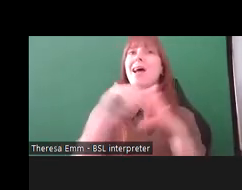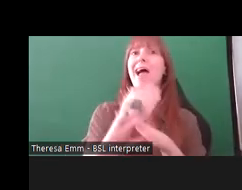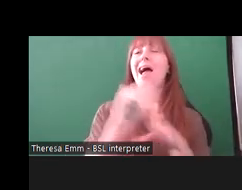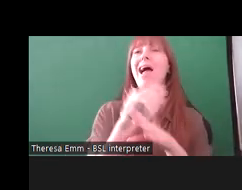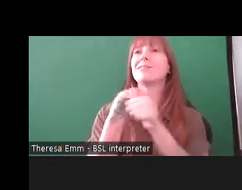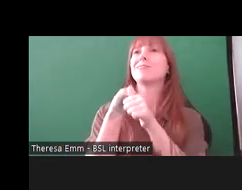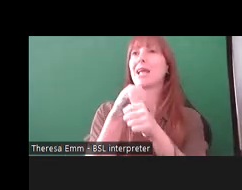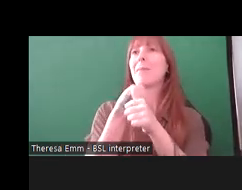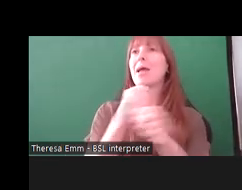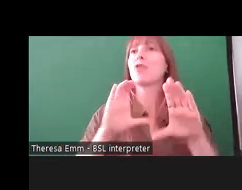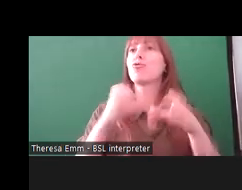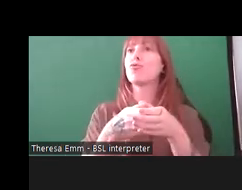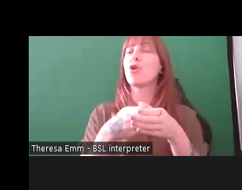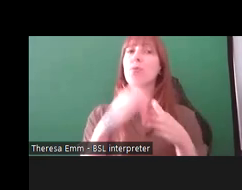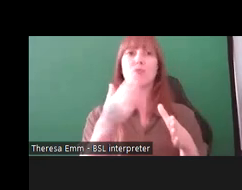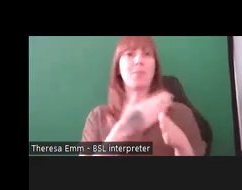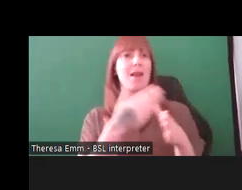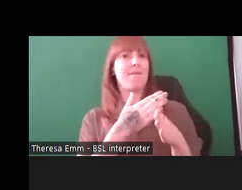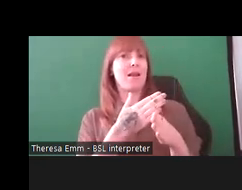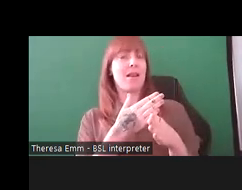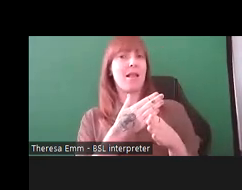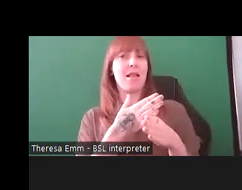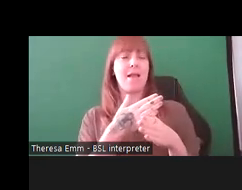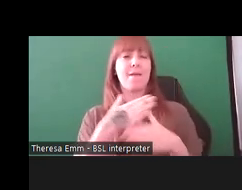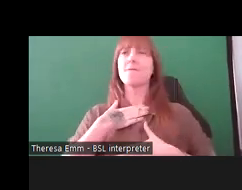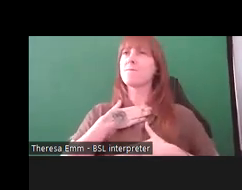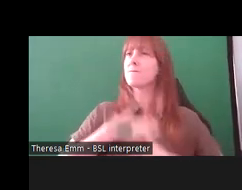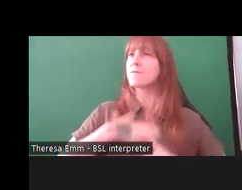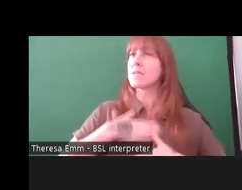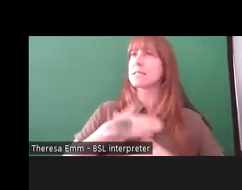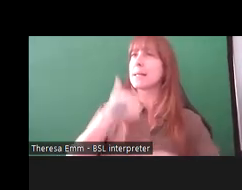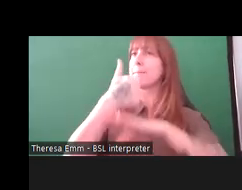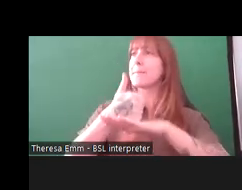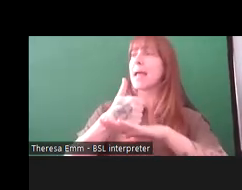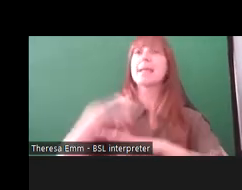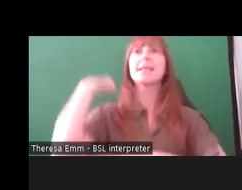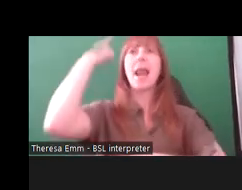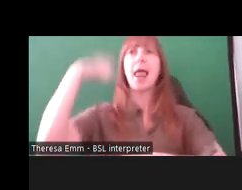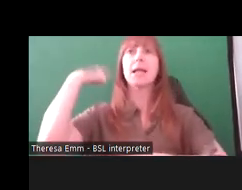primarily. I think they're physically based in London and the South but they're all over the